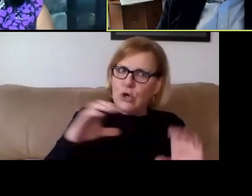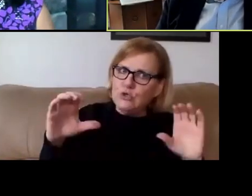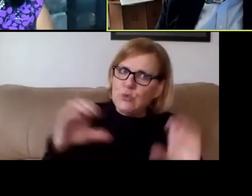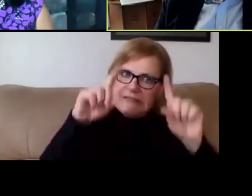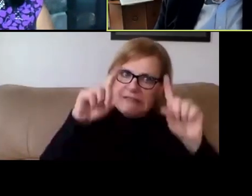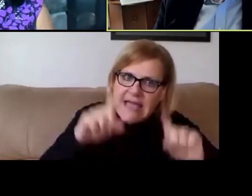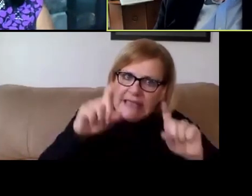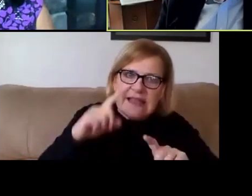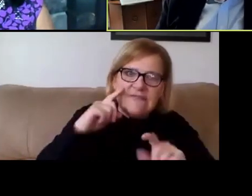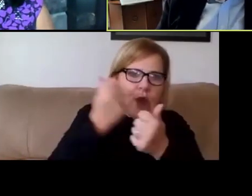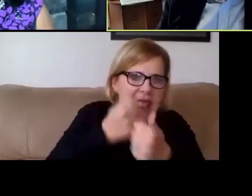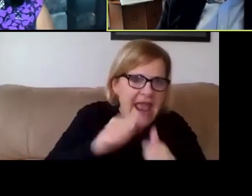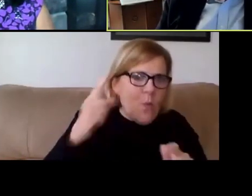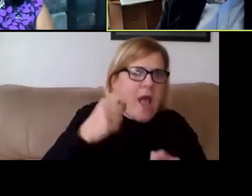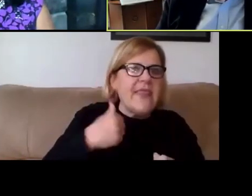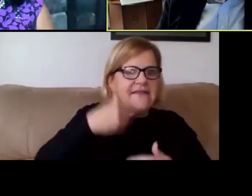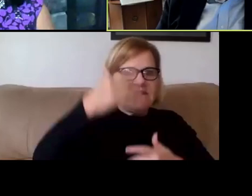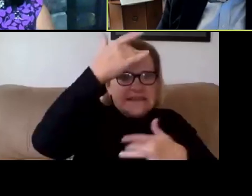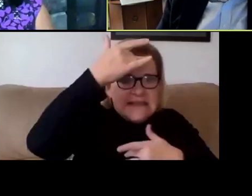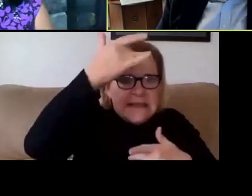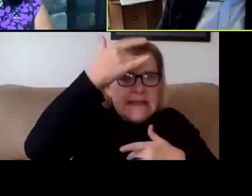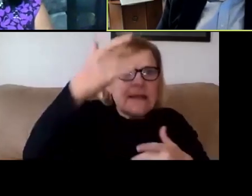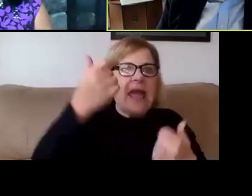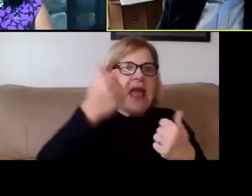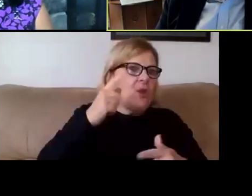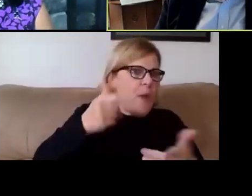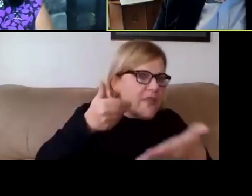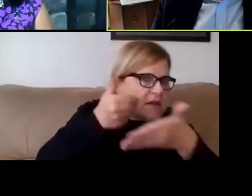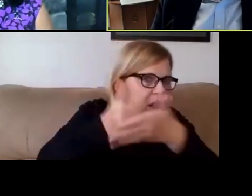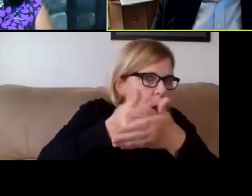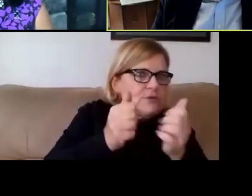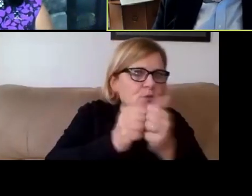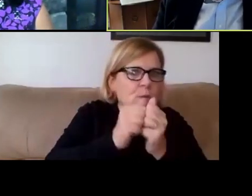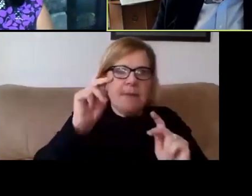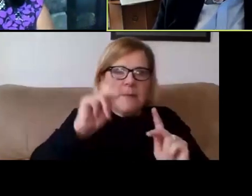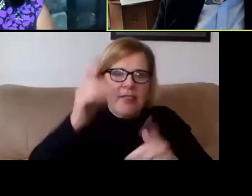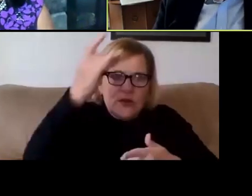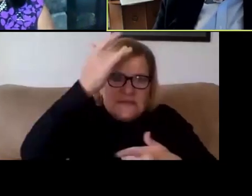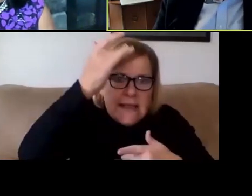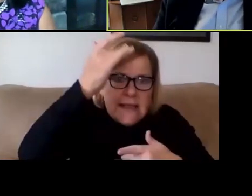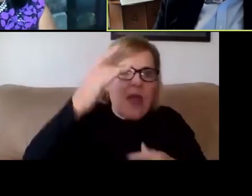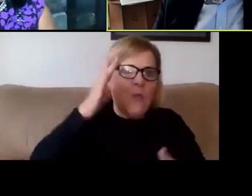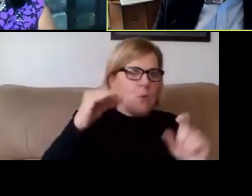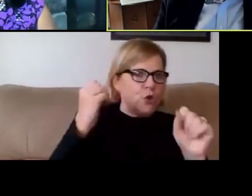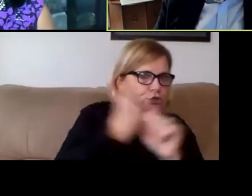for anyone with symptoms and anyone with close contacts. And we were doing statistical surveillance